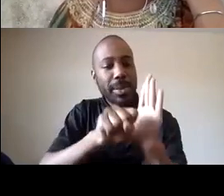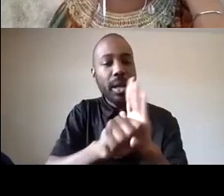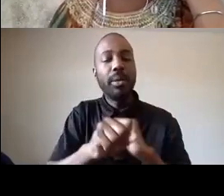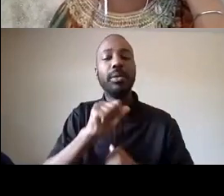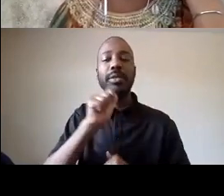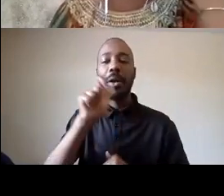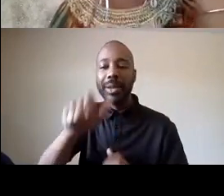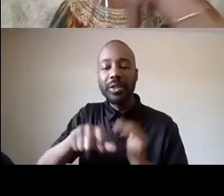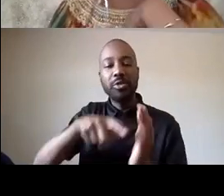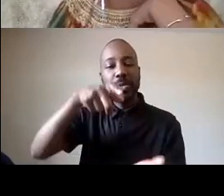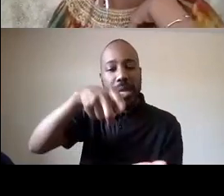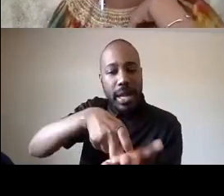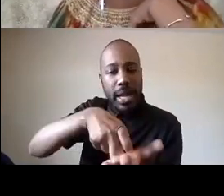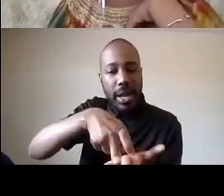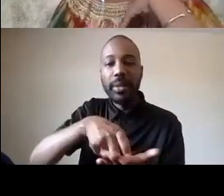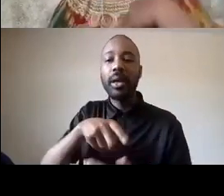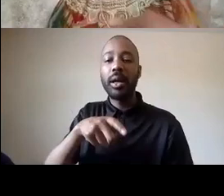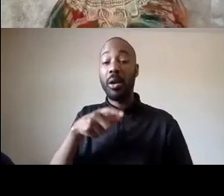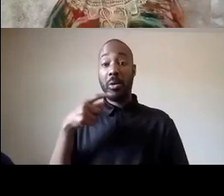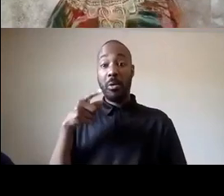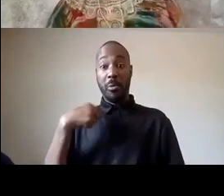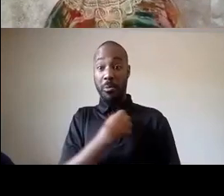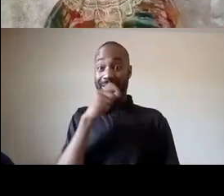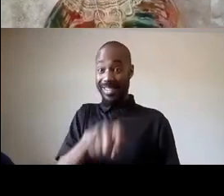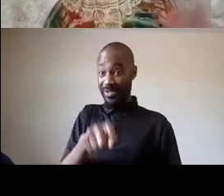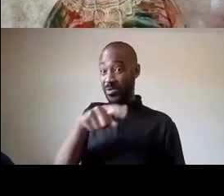basically and so i am i'm gonna give you full transparency i